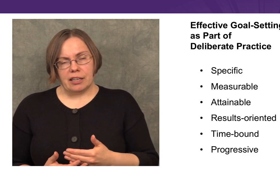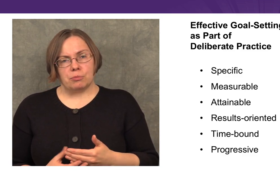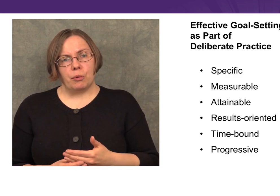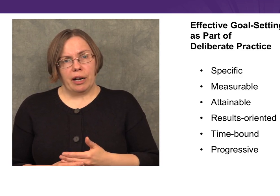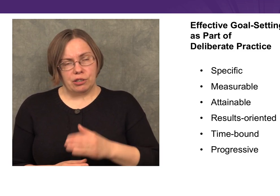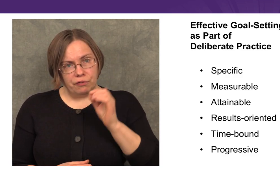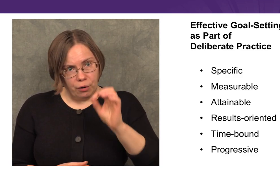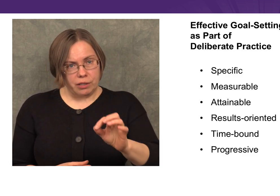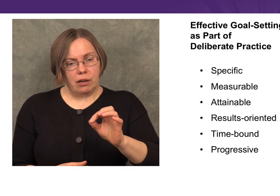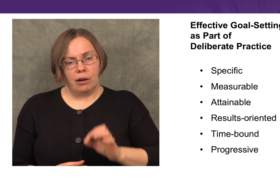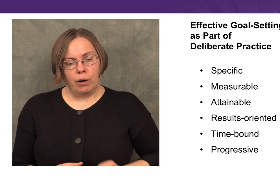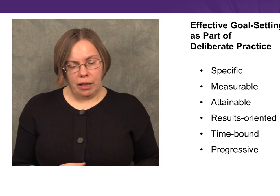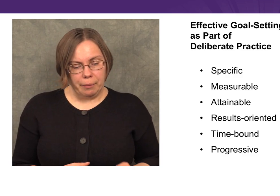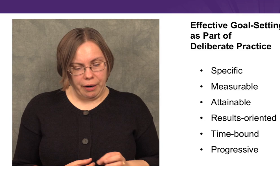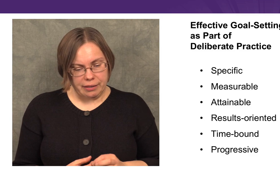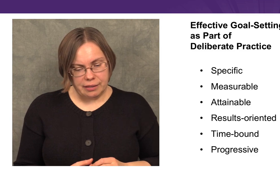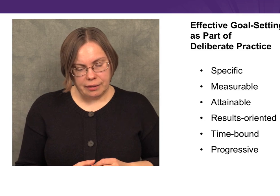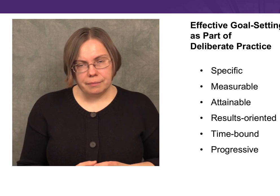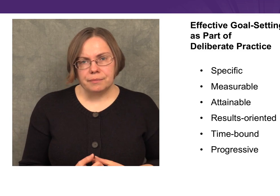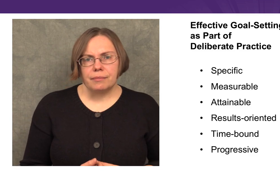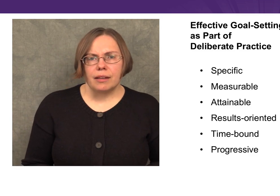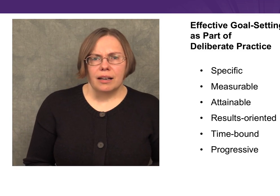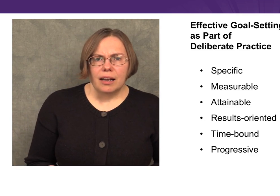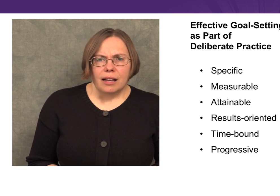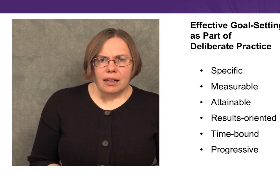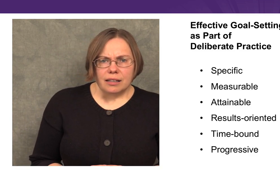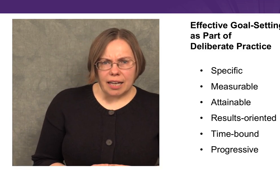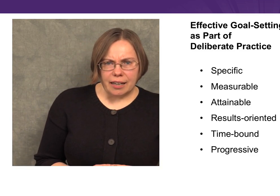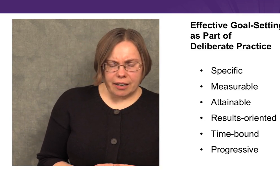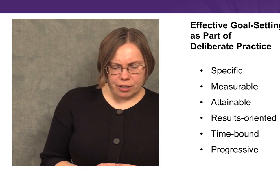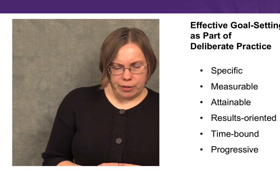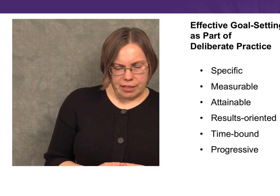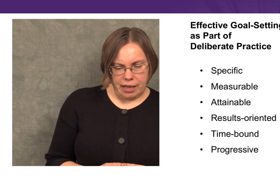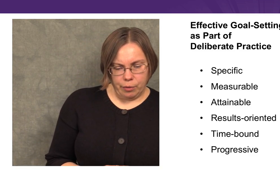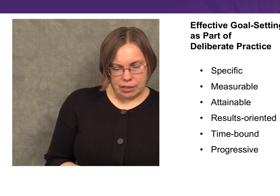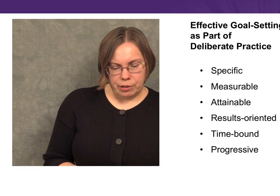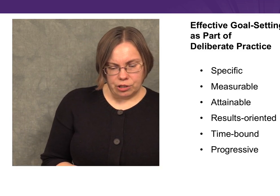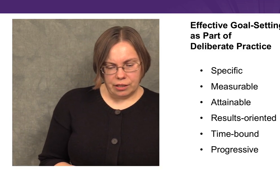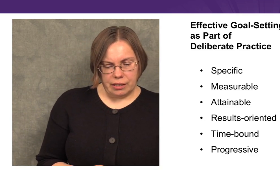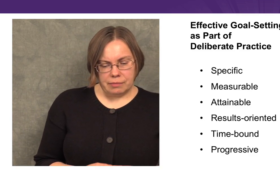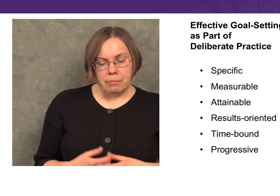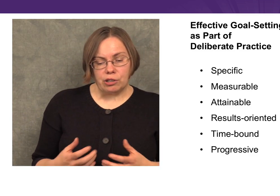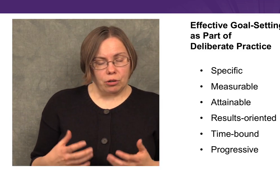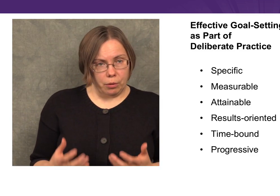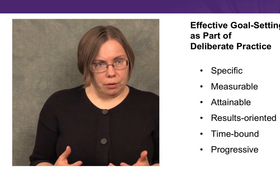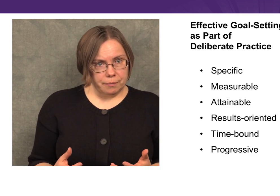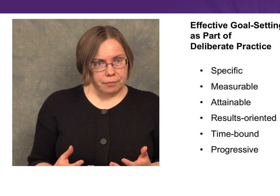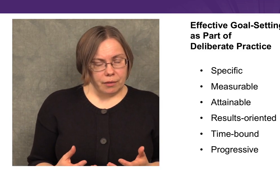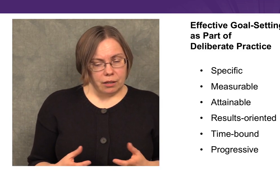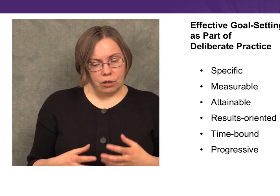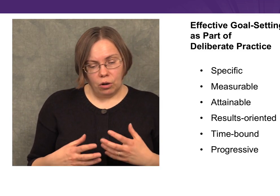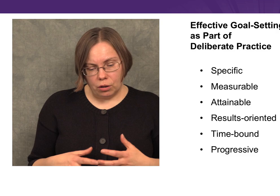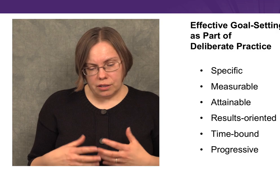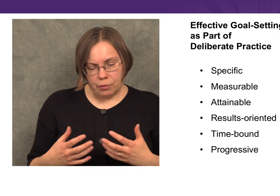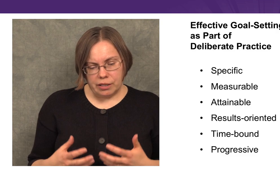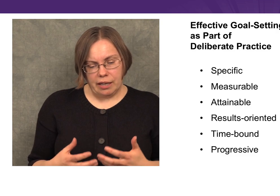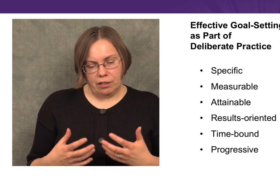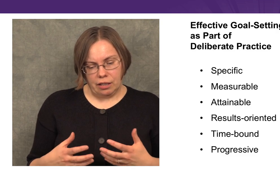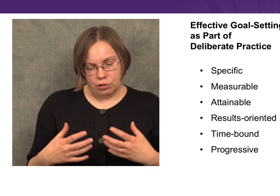and it tells me what I should focus on while I’m practicing. The second characteristic I want to mention is measurable. The goals that we set ourselves